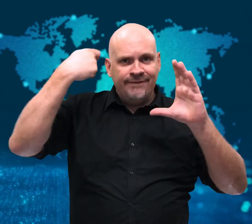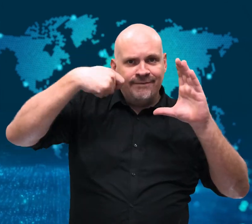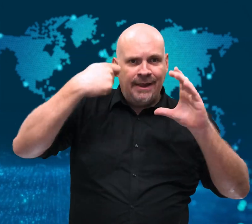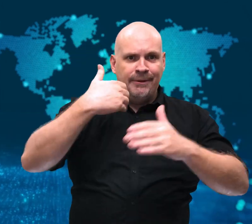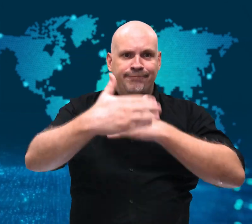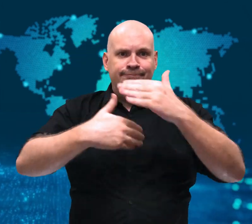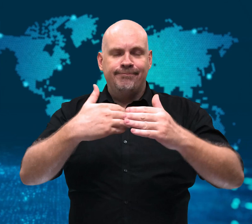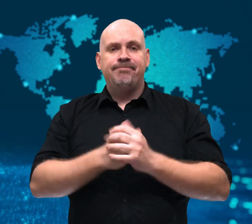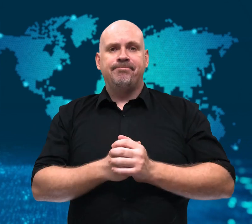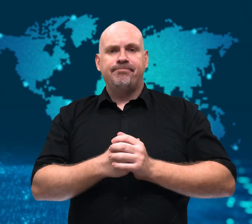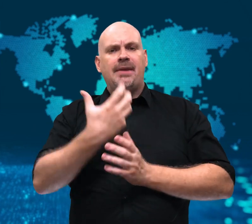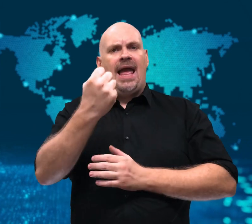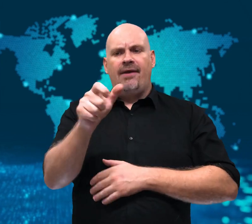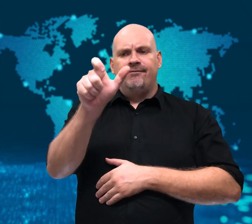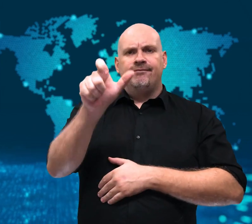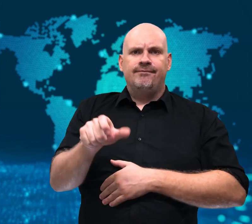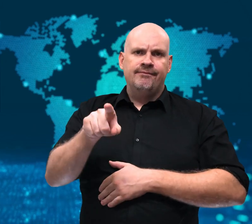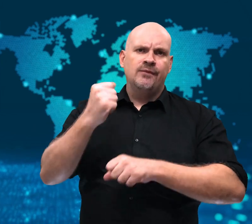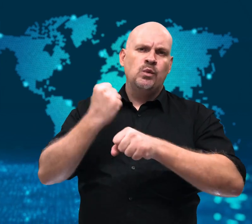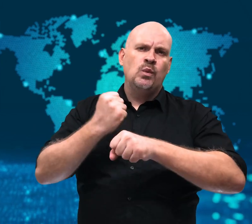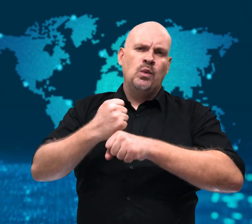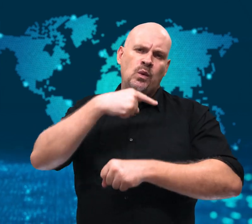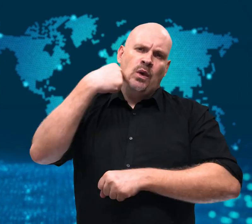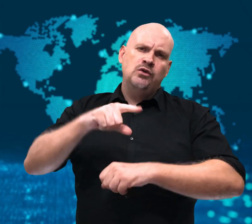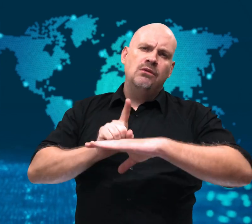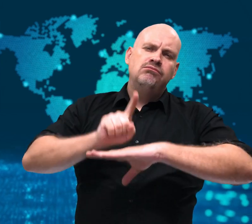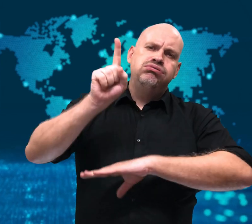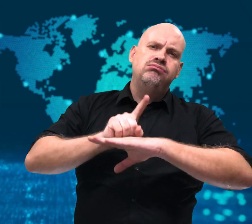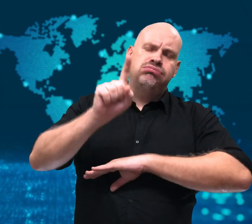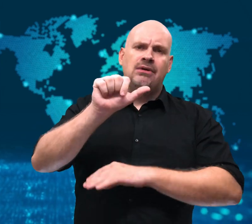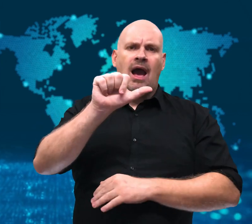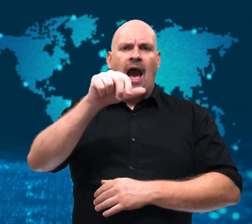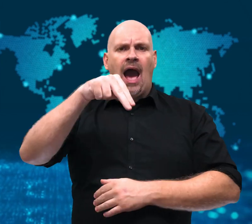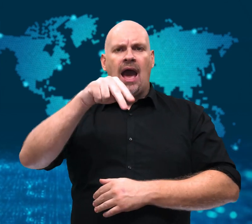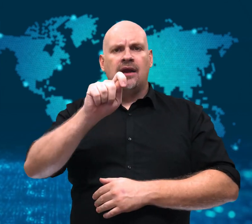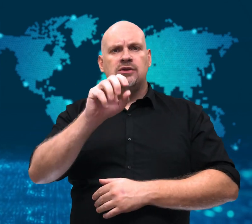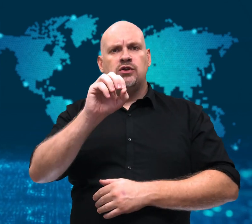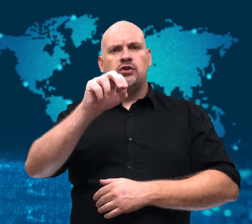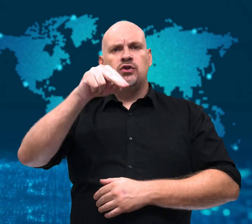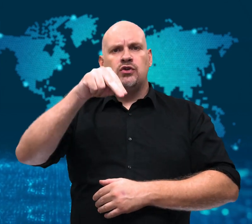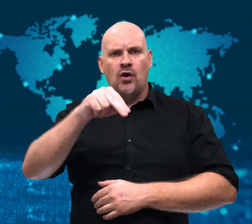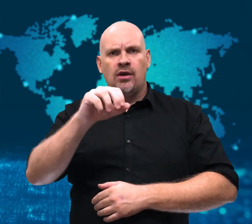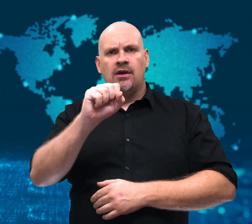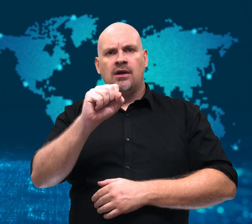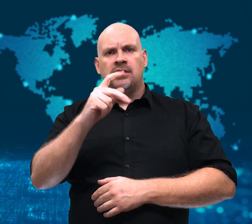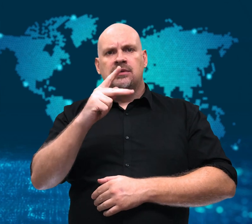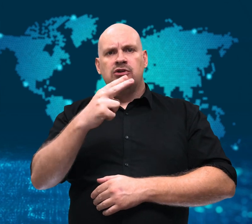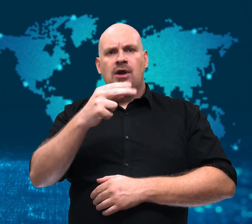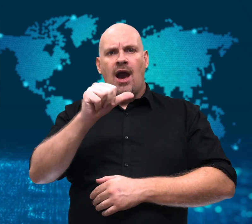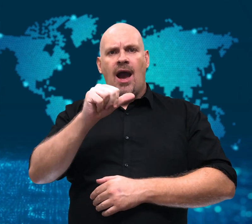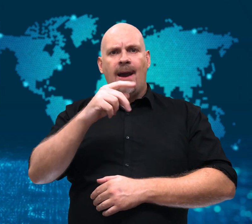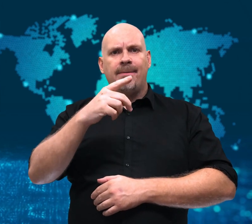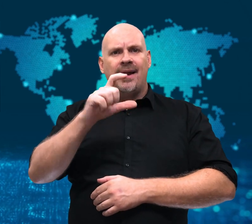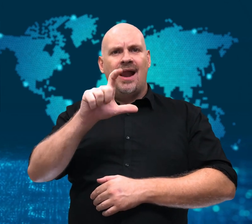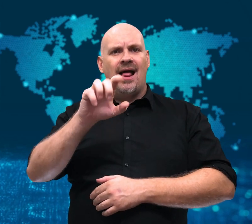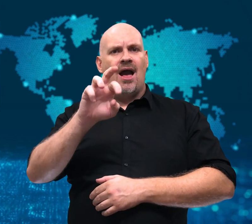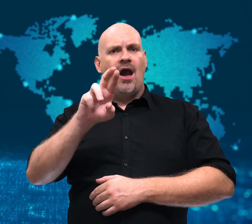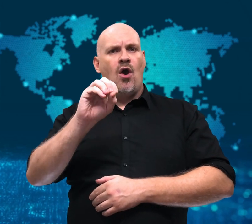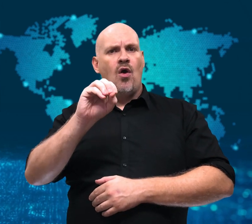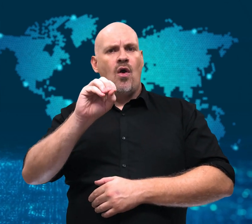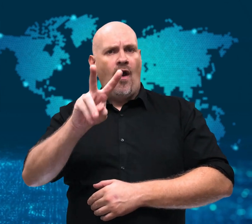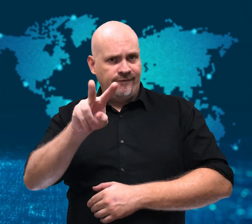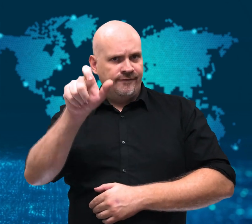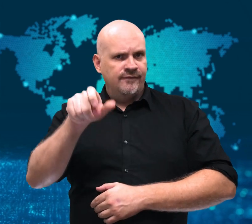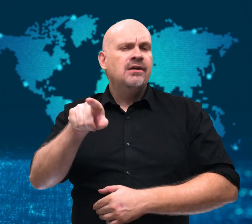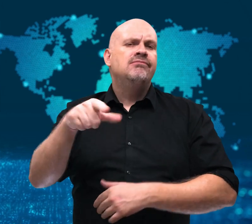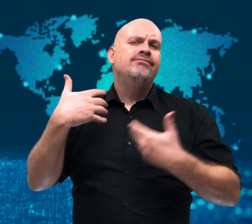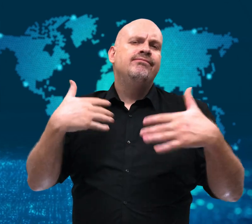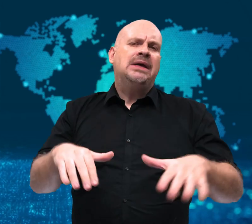Shkaplerov is a veteran of three other space missions.